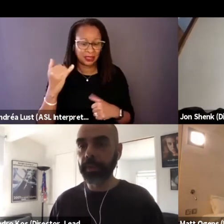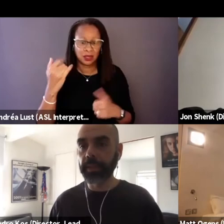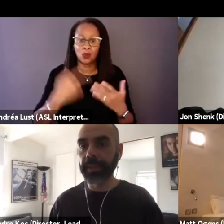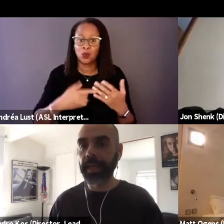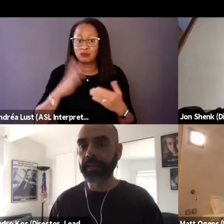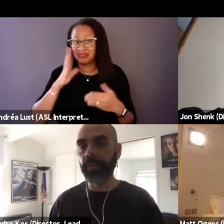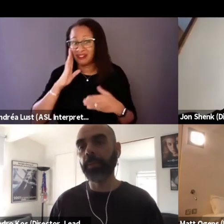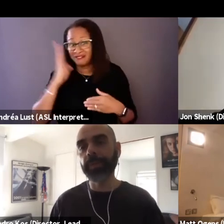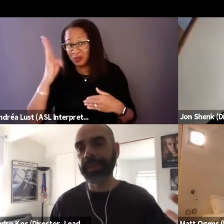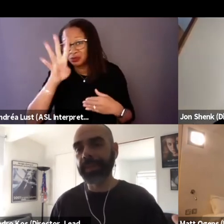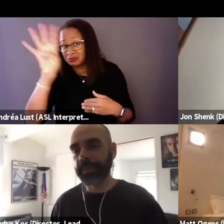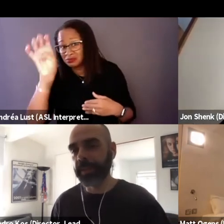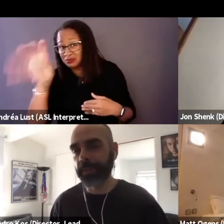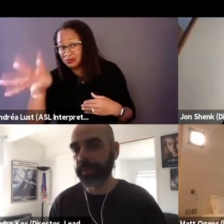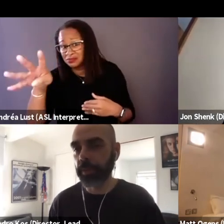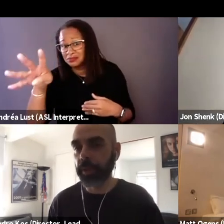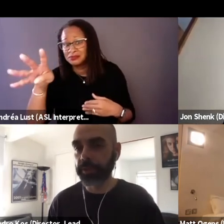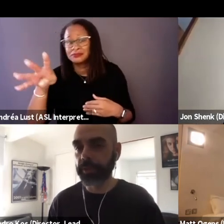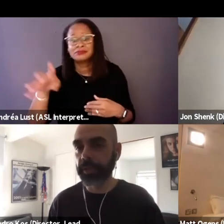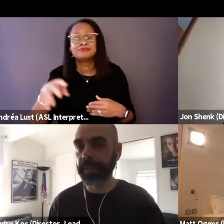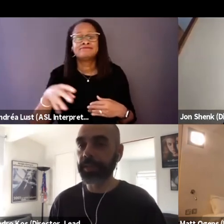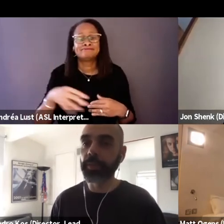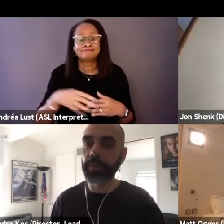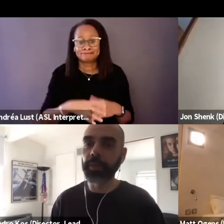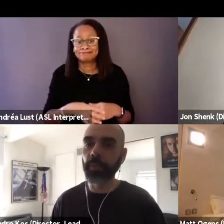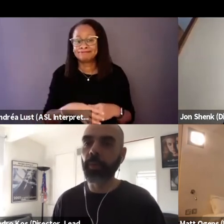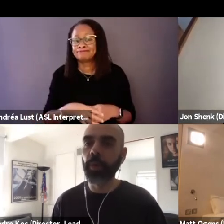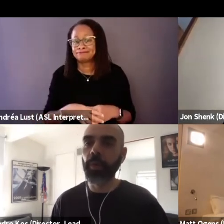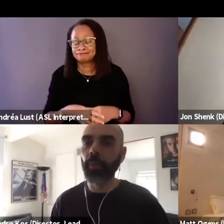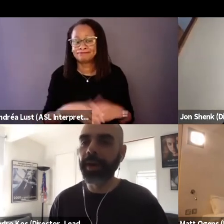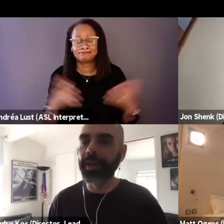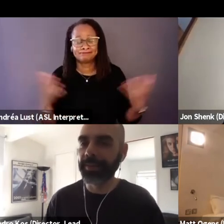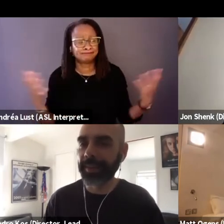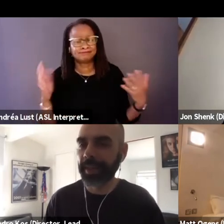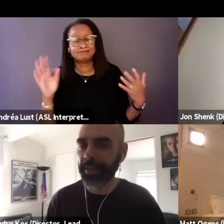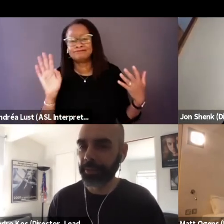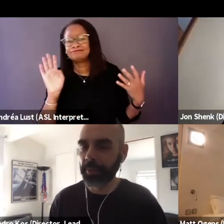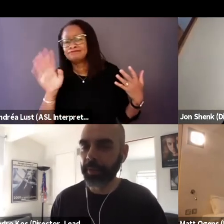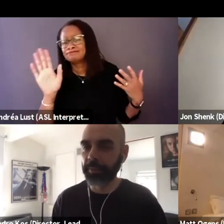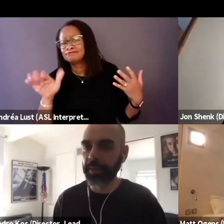Like it kind of almost leaving us a question its like, what kind of society do we wanna be?